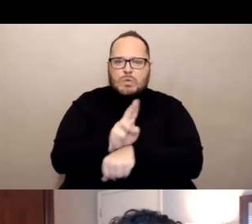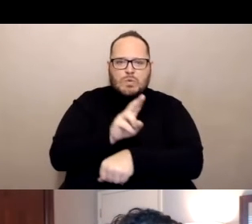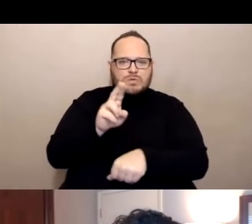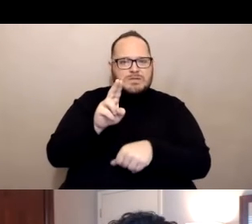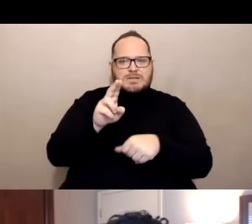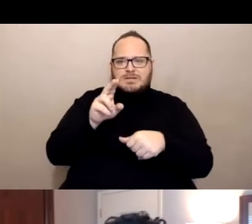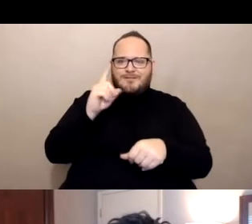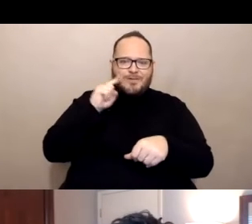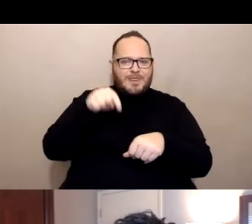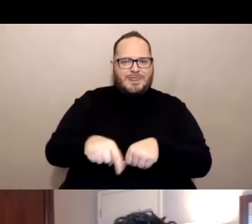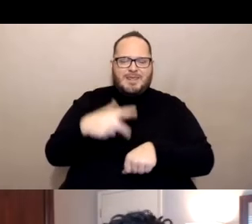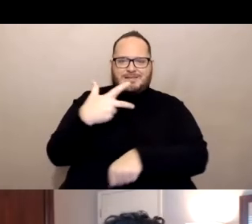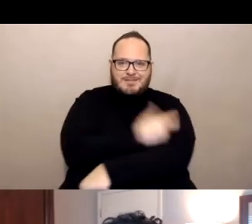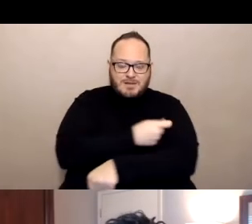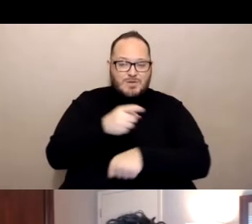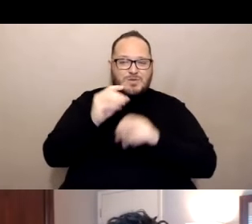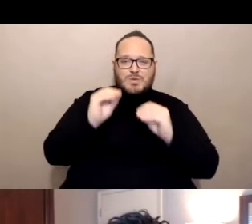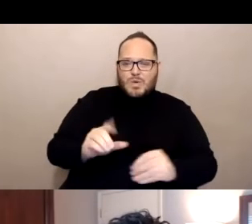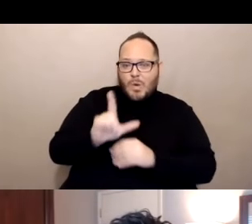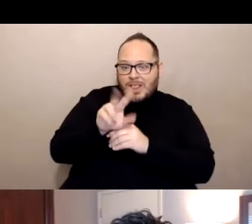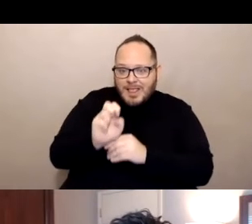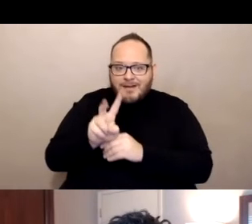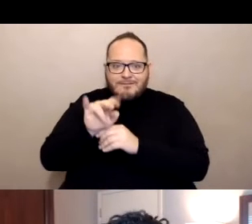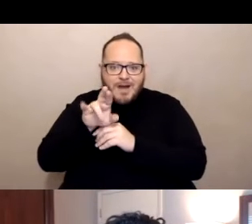It's not protein based. It's not a DNA vaccine.